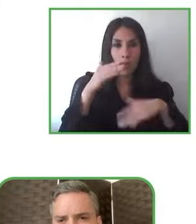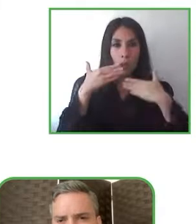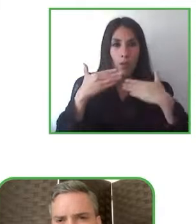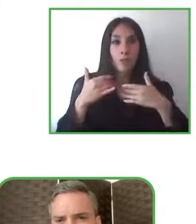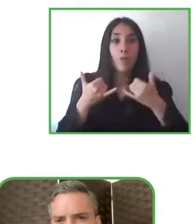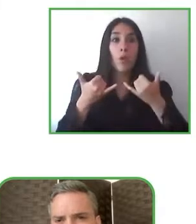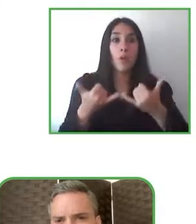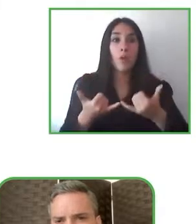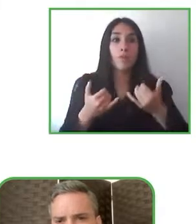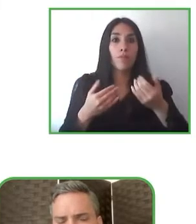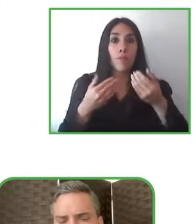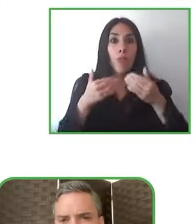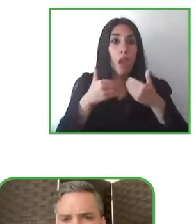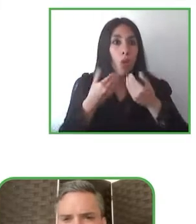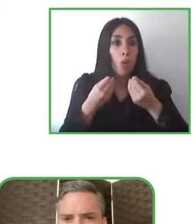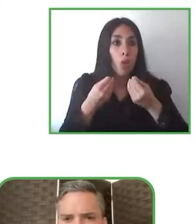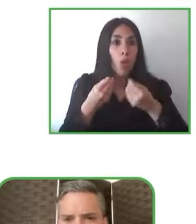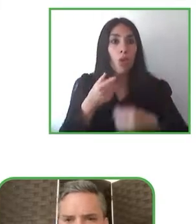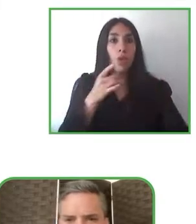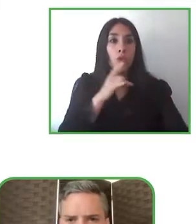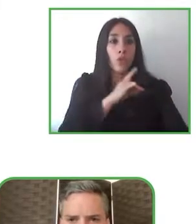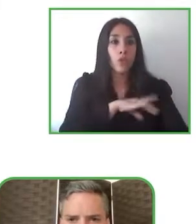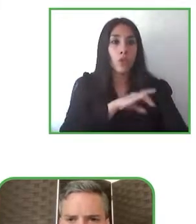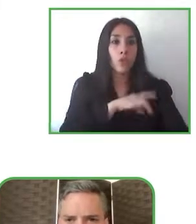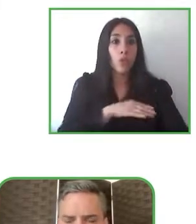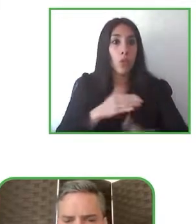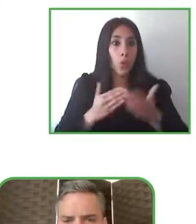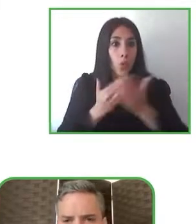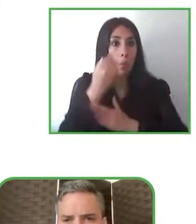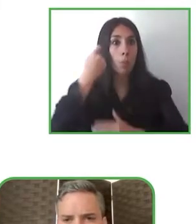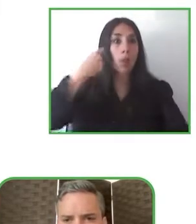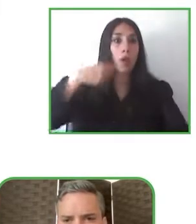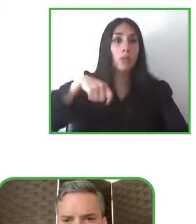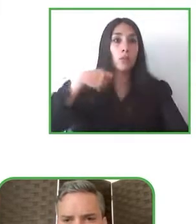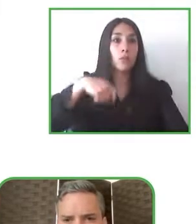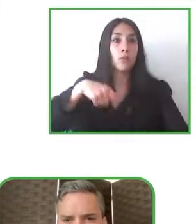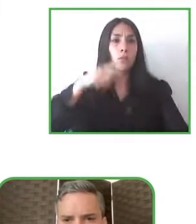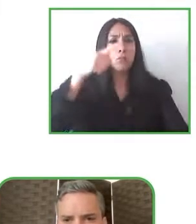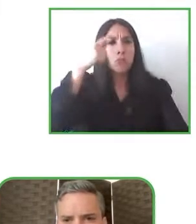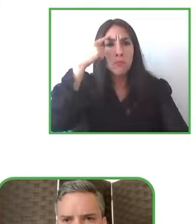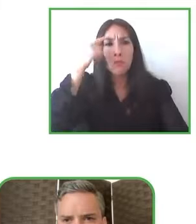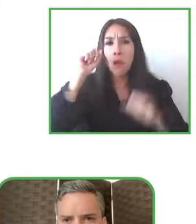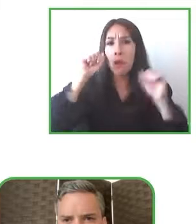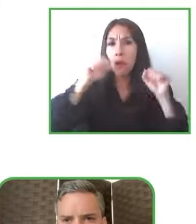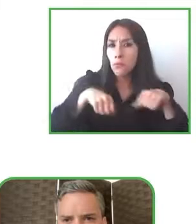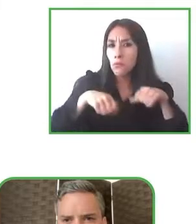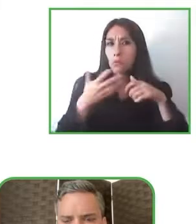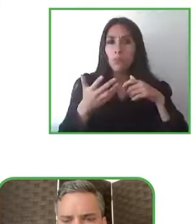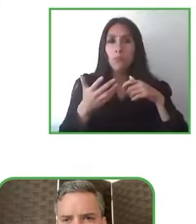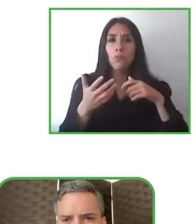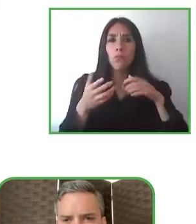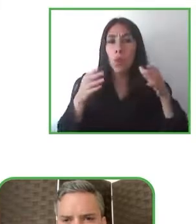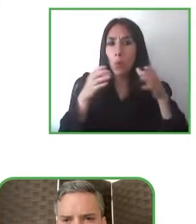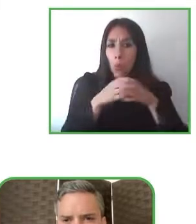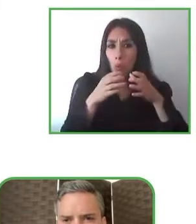have a new Administration, do you think it is possible to create this joint work that will allow us to